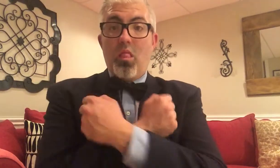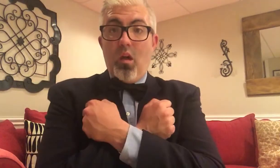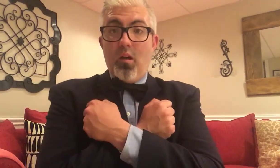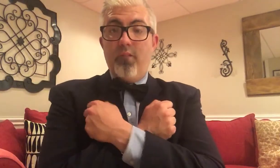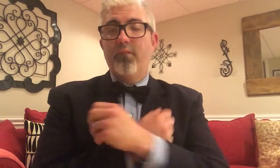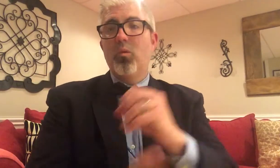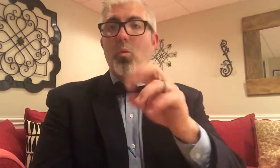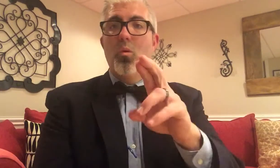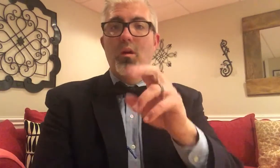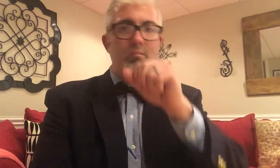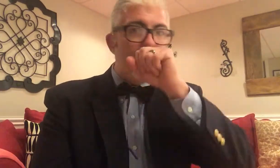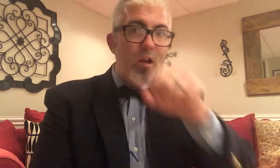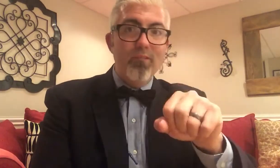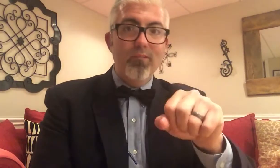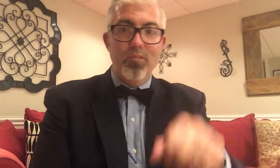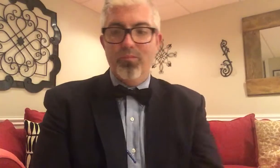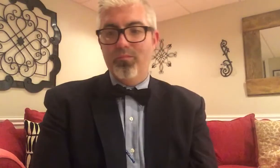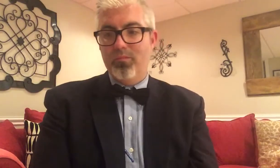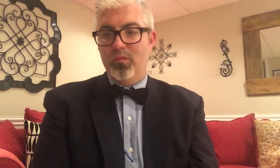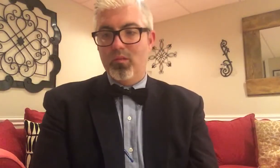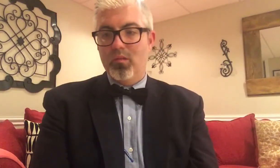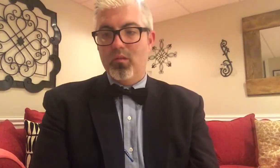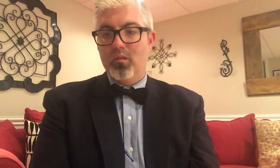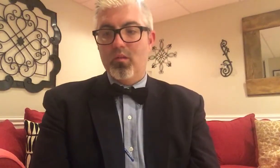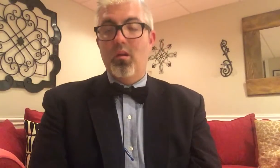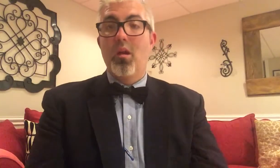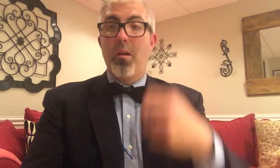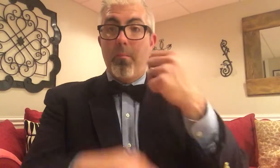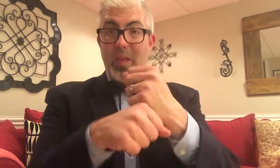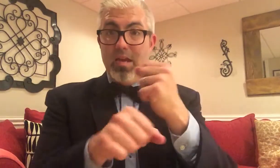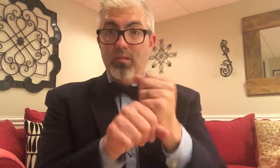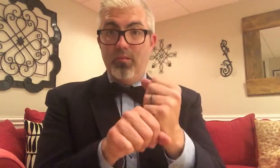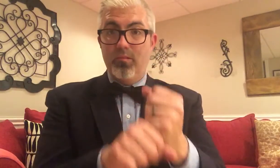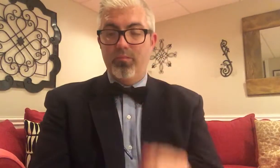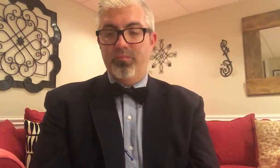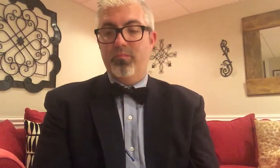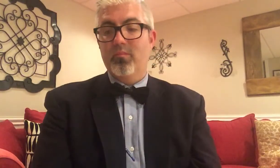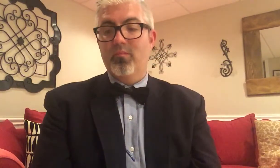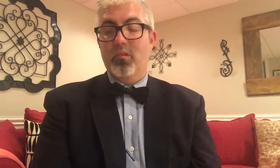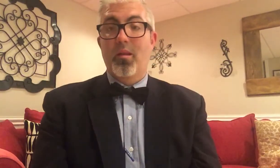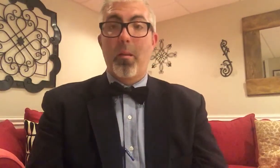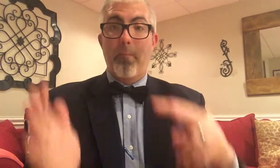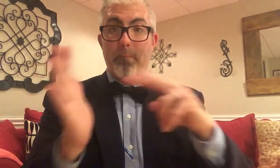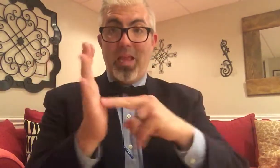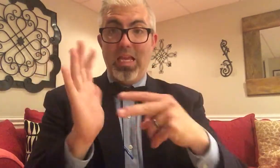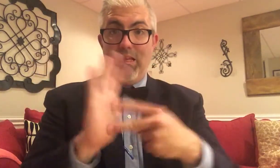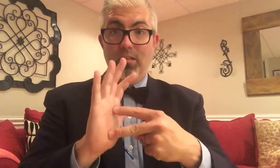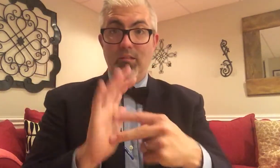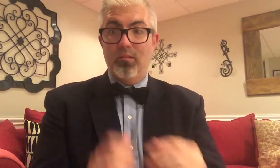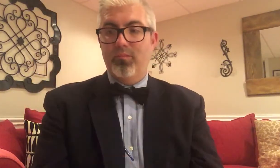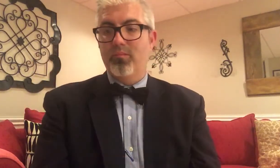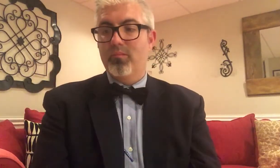LOVE (AS IN LOVE A PERSON) OR LOVE (KISSFIST) MAKE MEANING